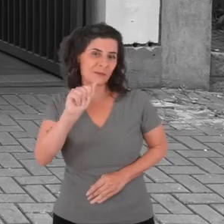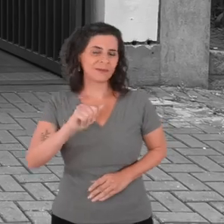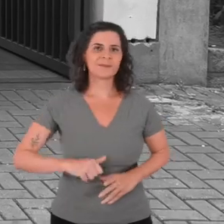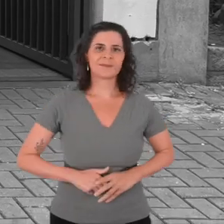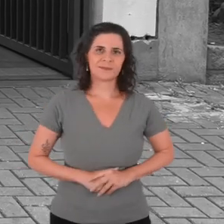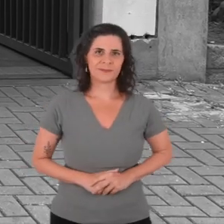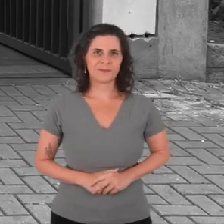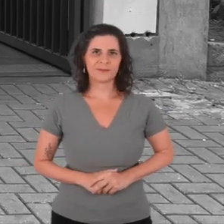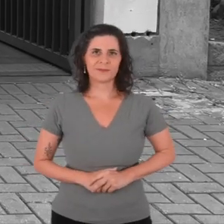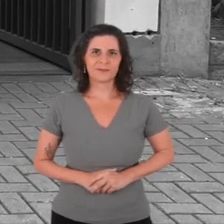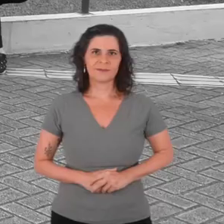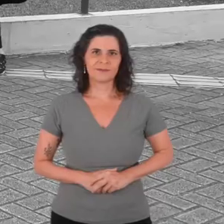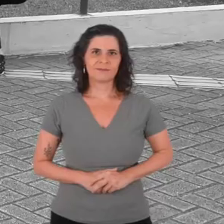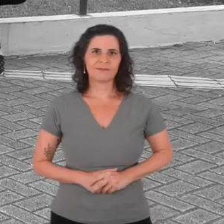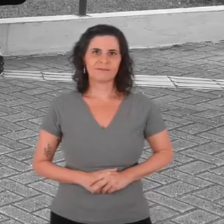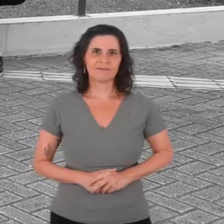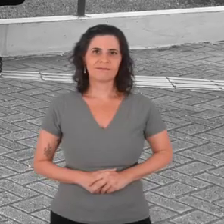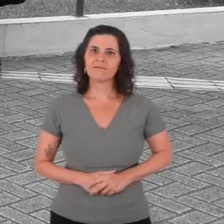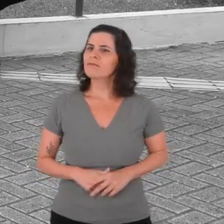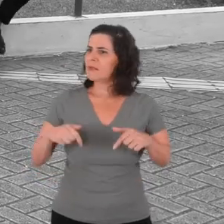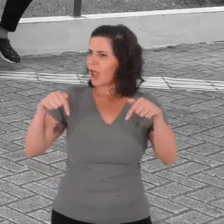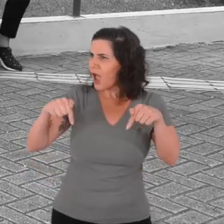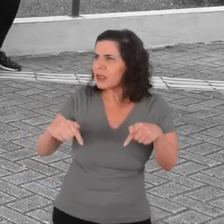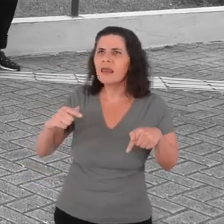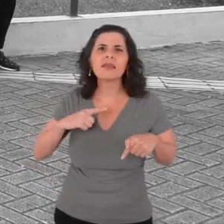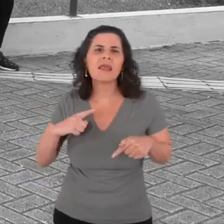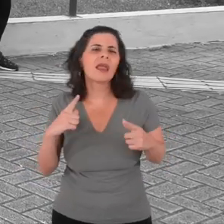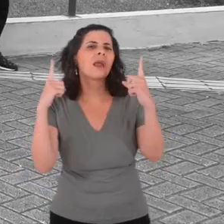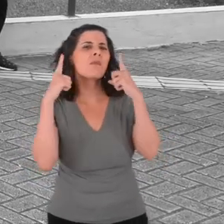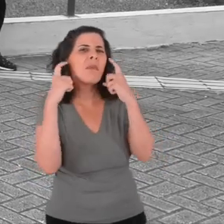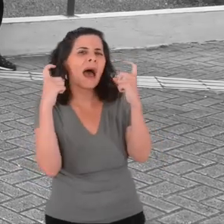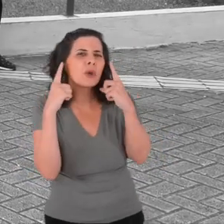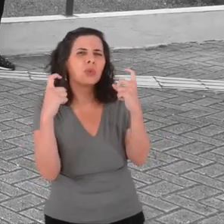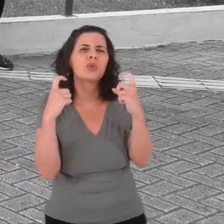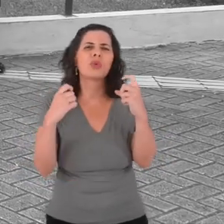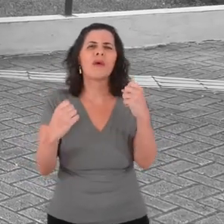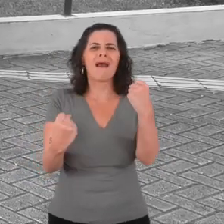Here, beyond the noise of cars and trucks,